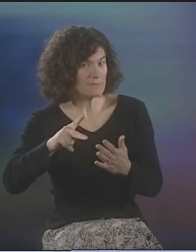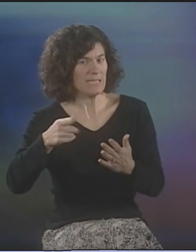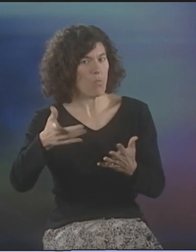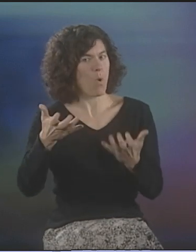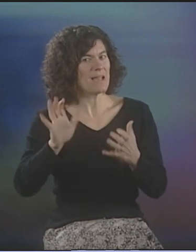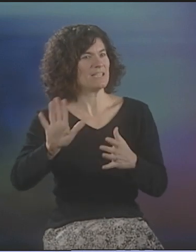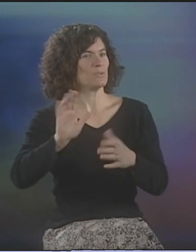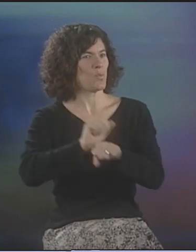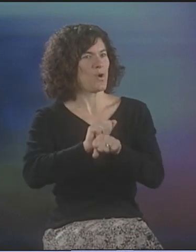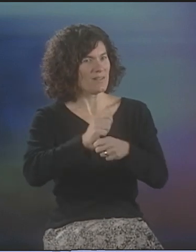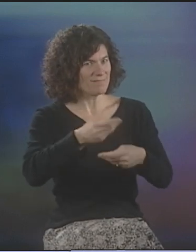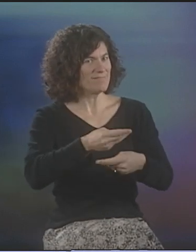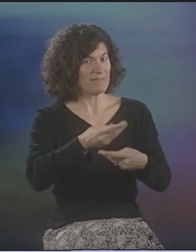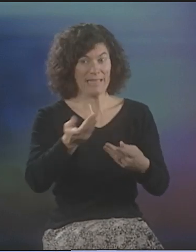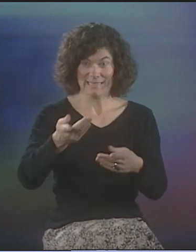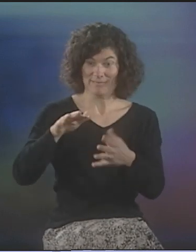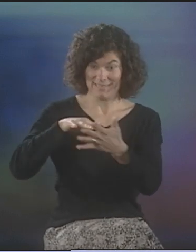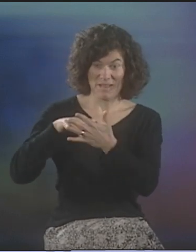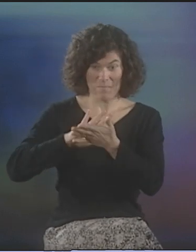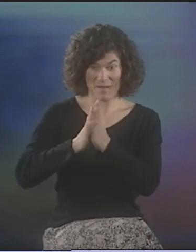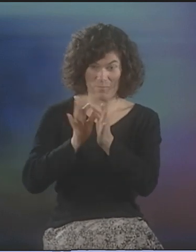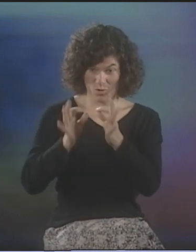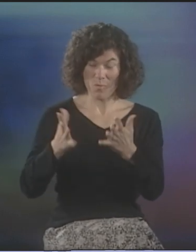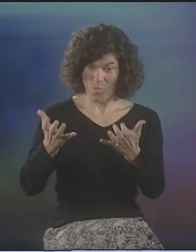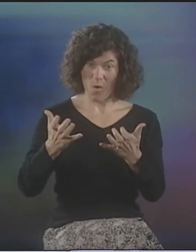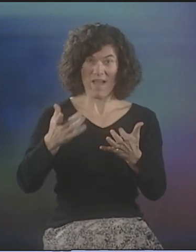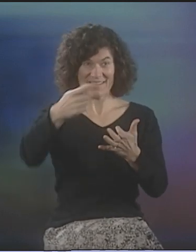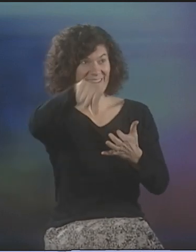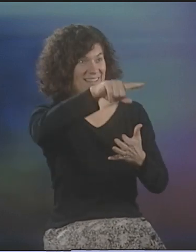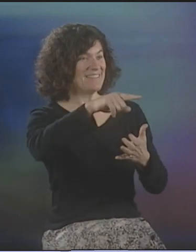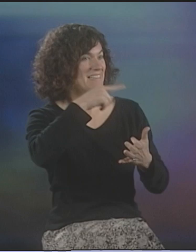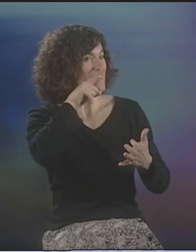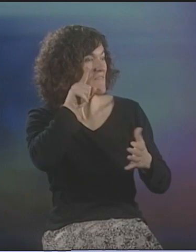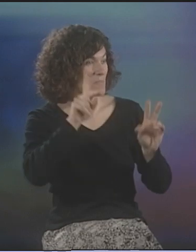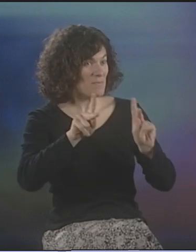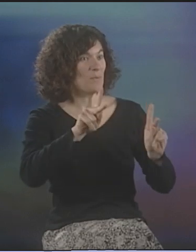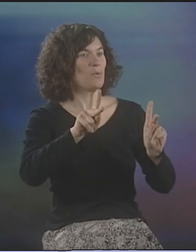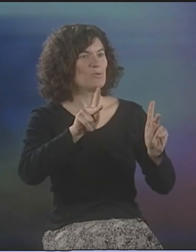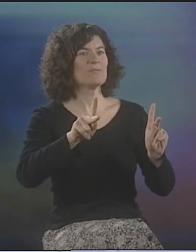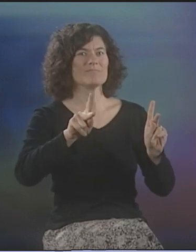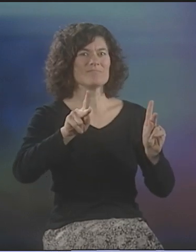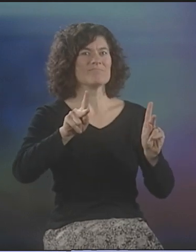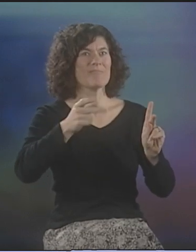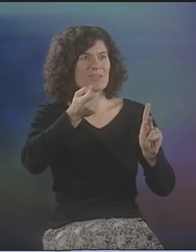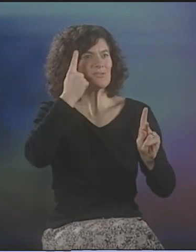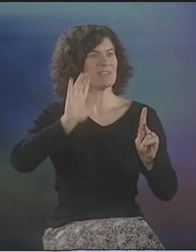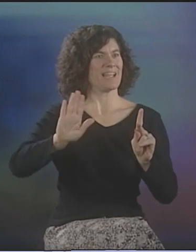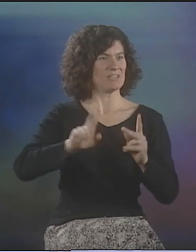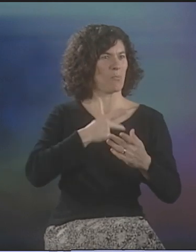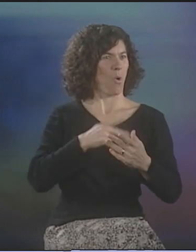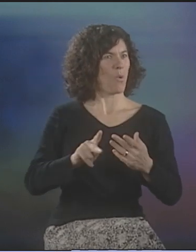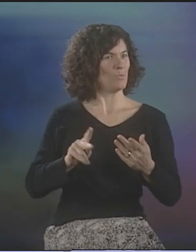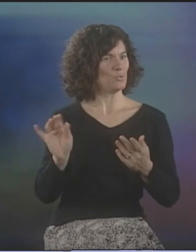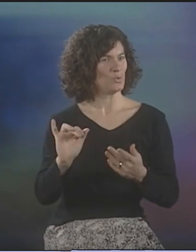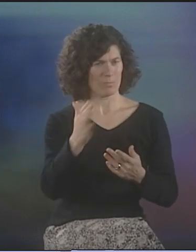HE WANTED HIS WORK TO BE ACCESSIBLE TO DEAF PEOPLE. HE WAS STUDYING INTERPRETING AND HE REALIZED THAT THIS COULD HAPPEN.